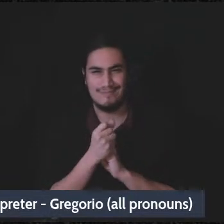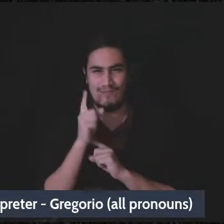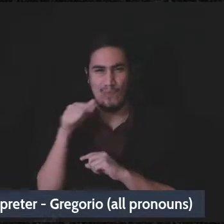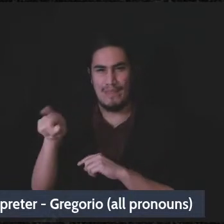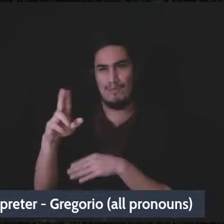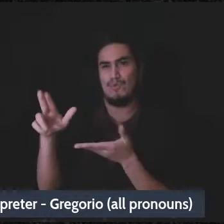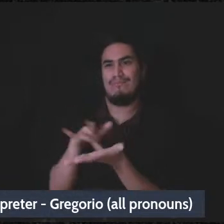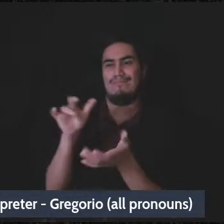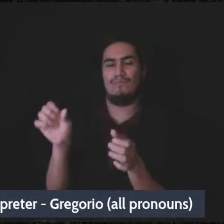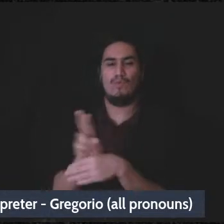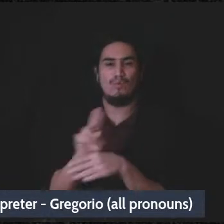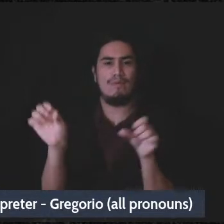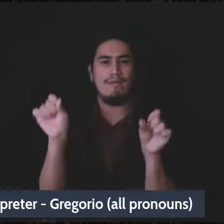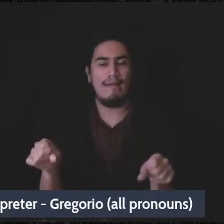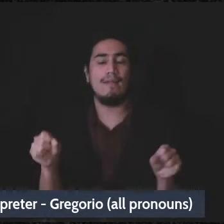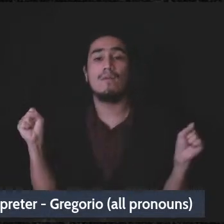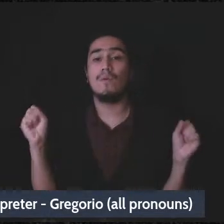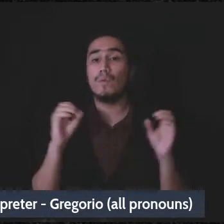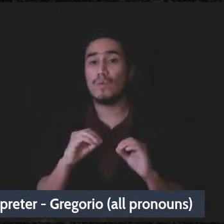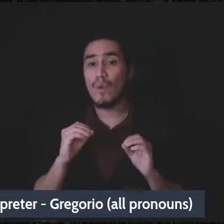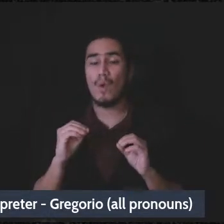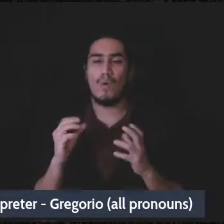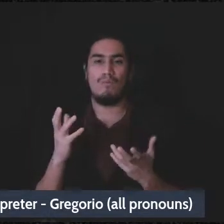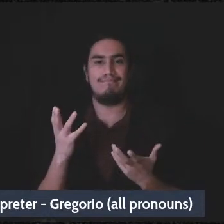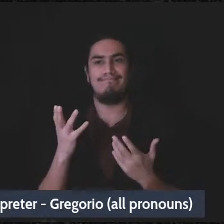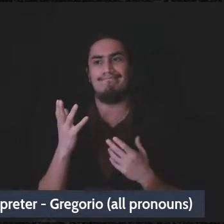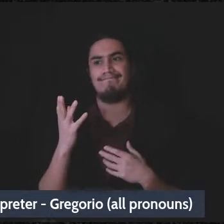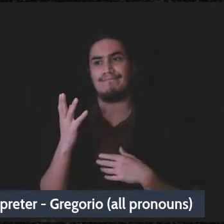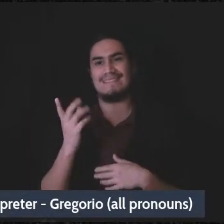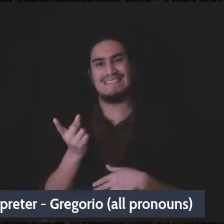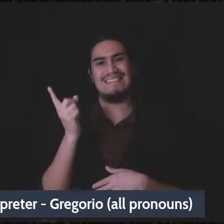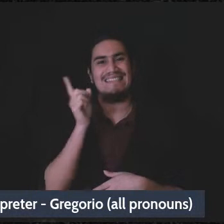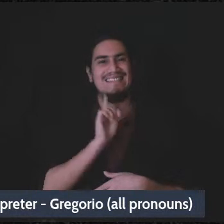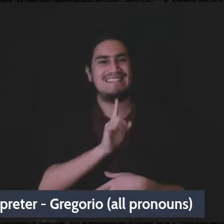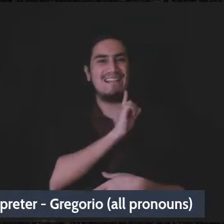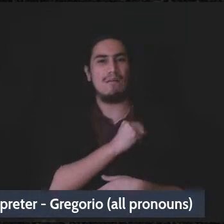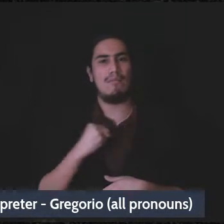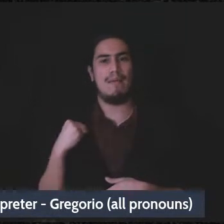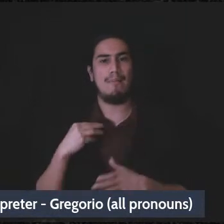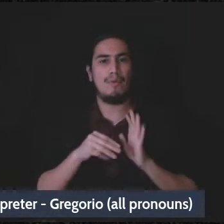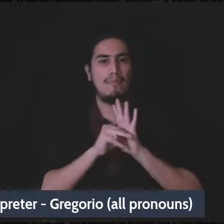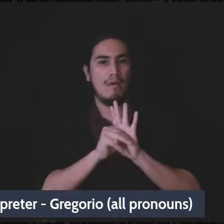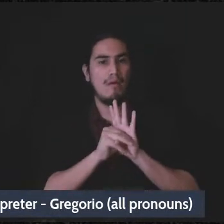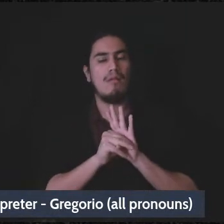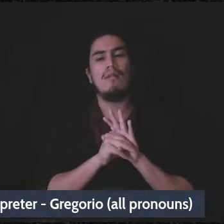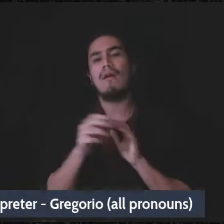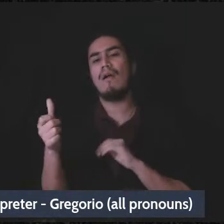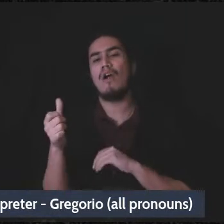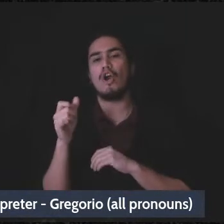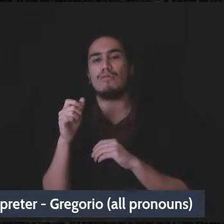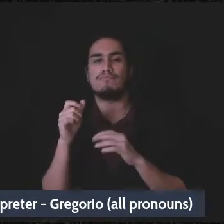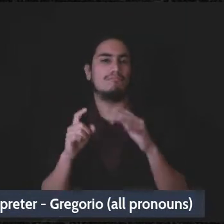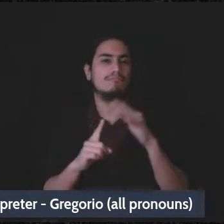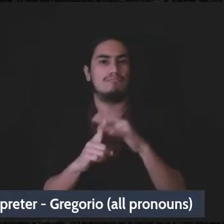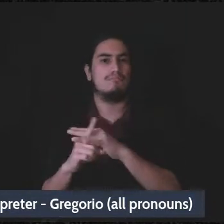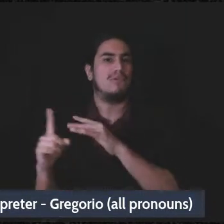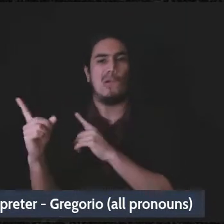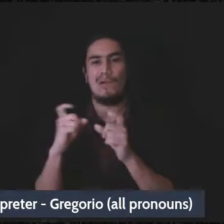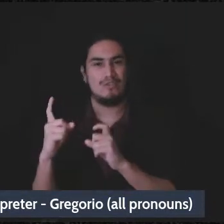So the questions that come up in this single member model are the questions that have come up a lot. These are these are the questions that I’ve gotten,